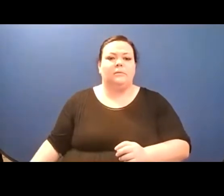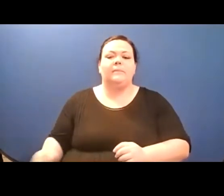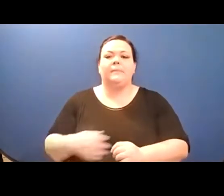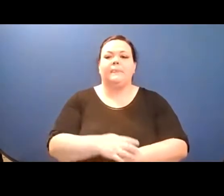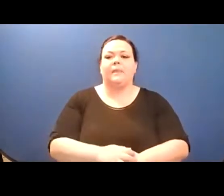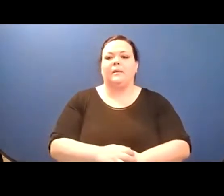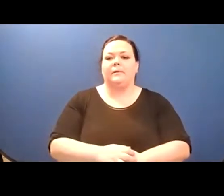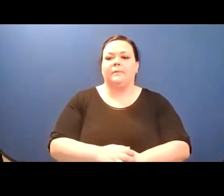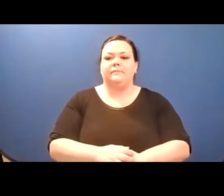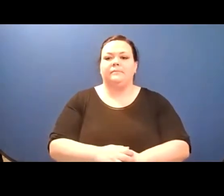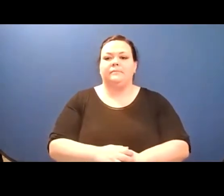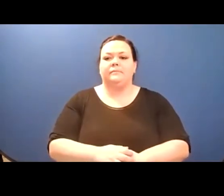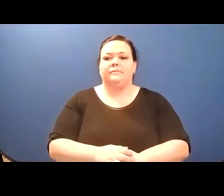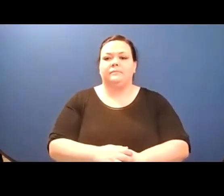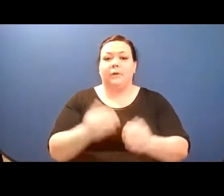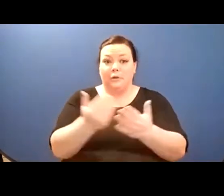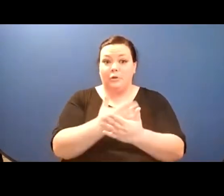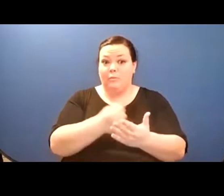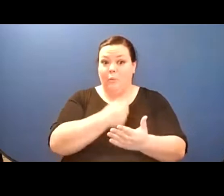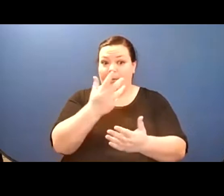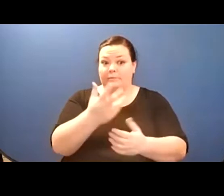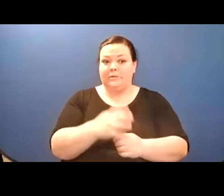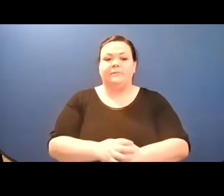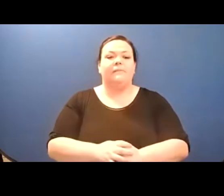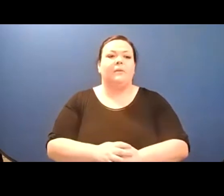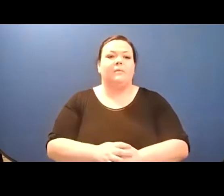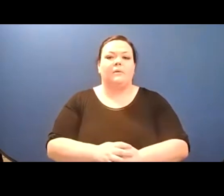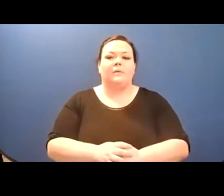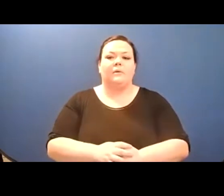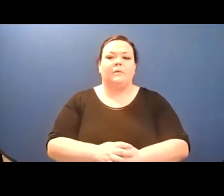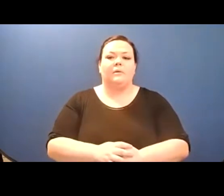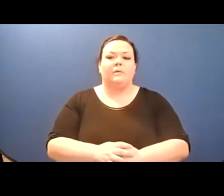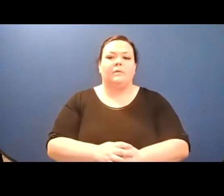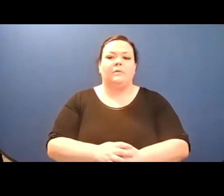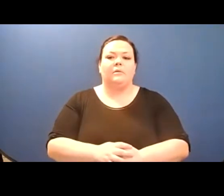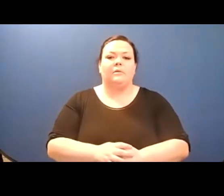You film less out of sorrow than out of deference for the nonce of this here music.